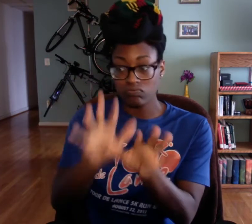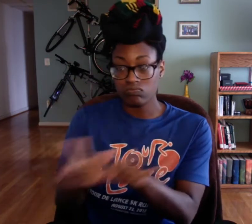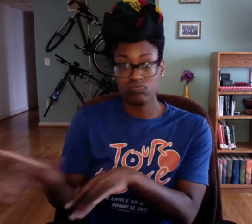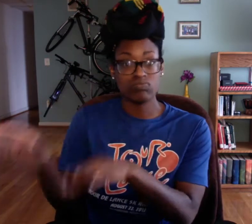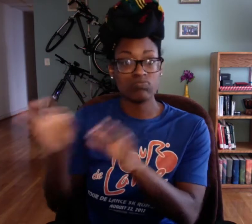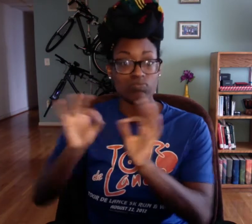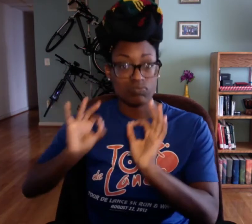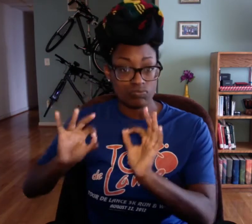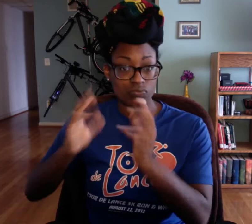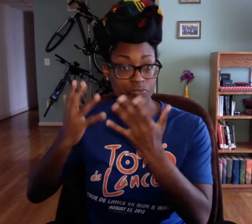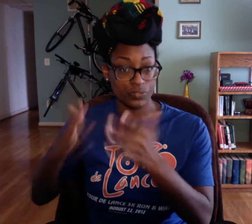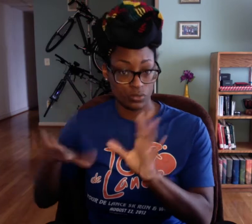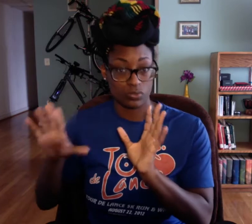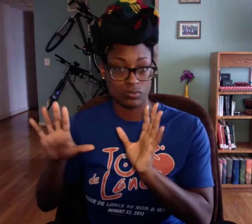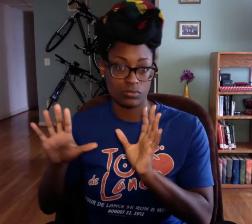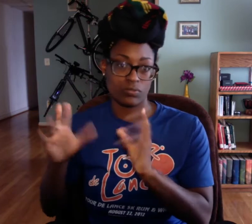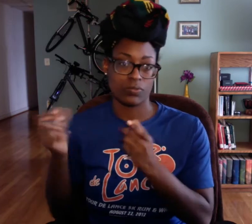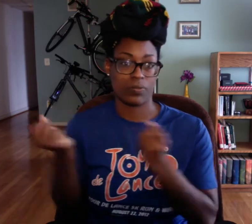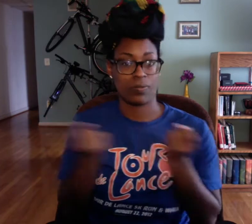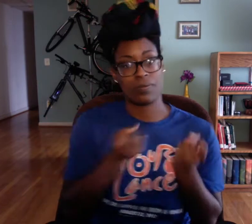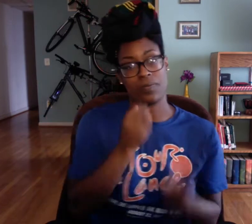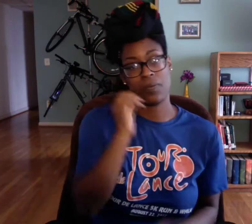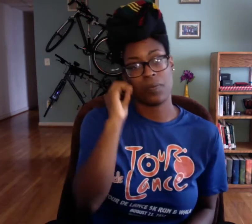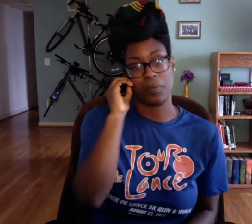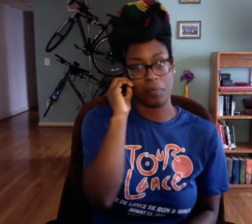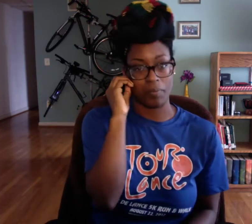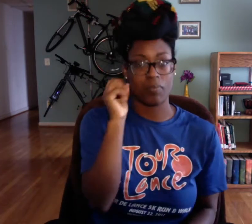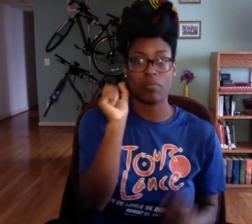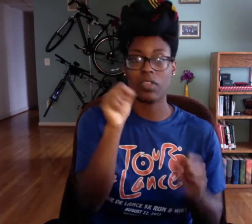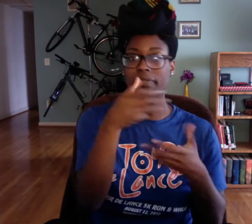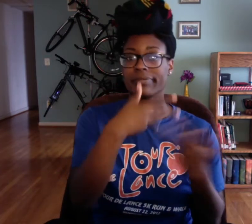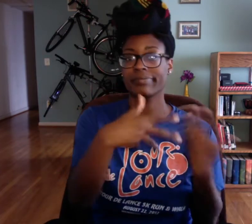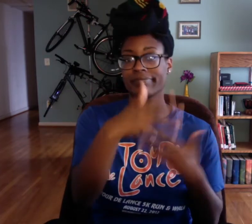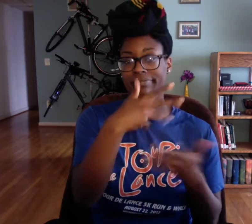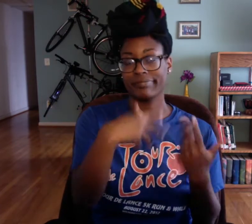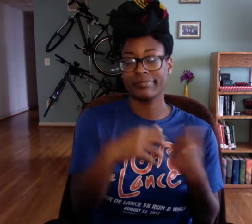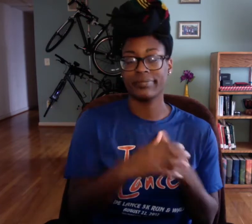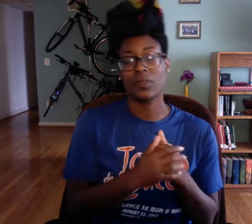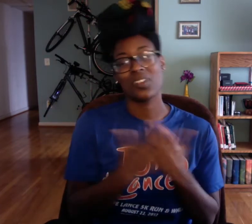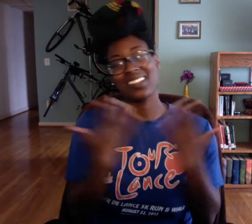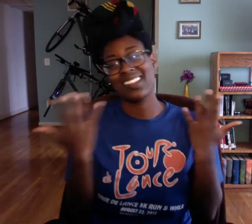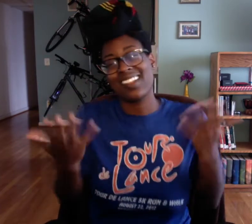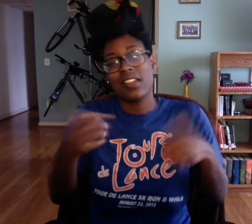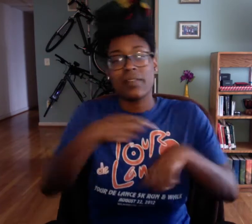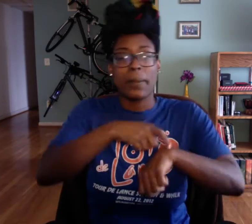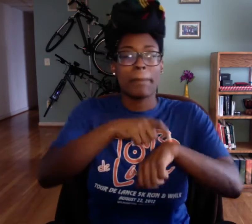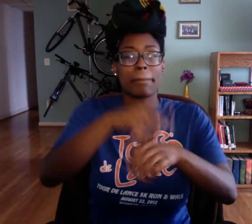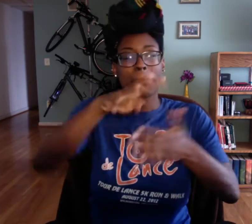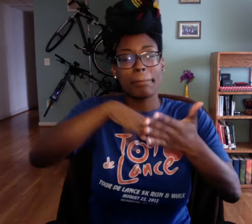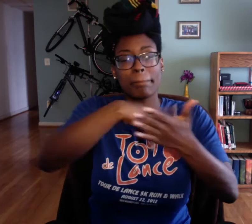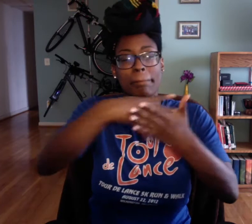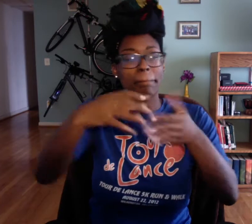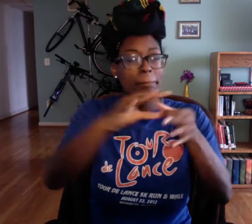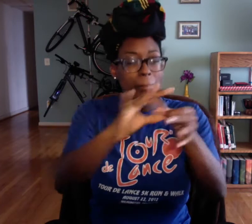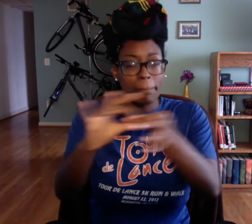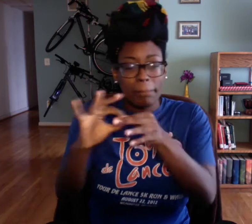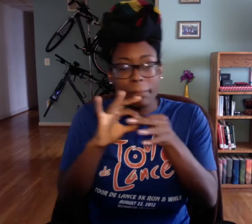to stay at school bef--umm---to finish my assignments and then head home to have social time.